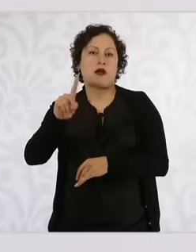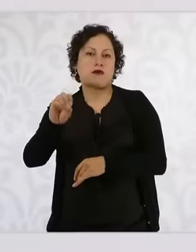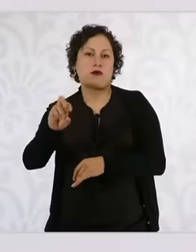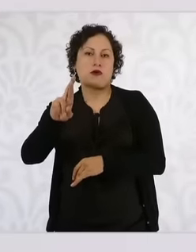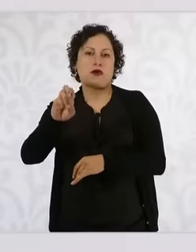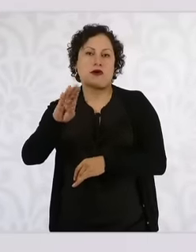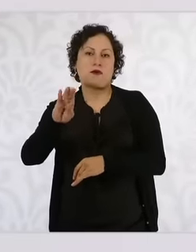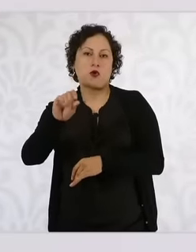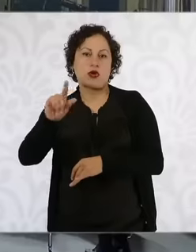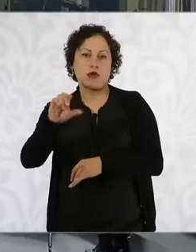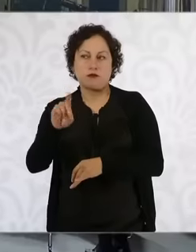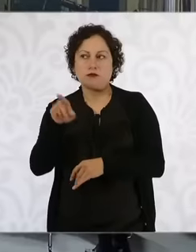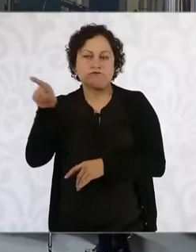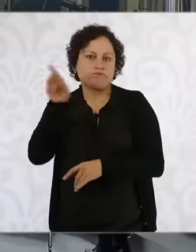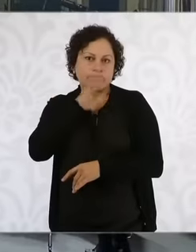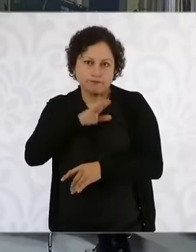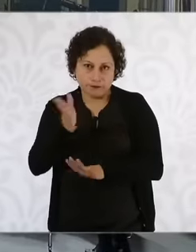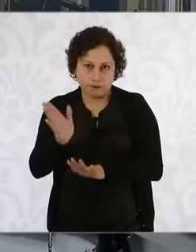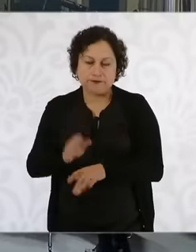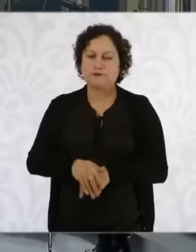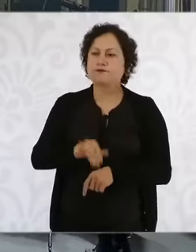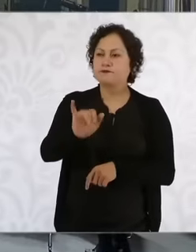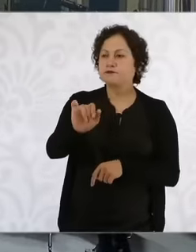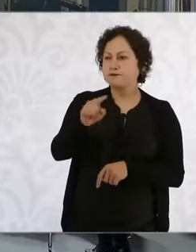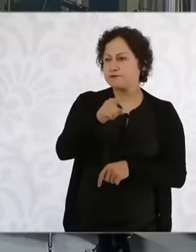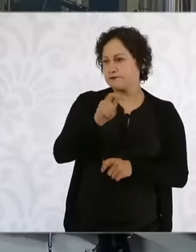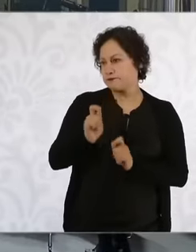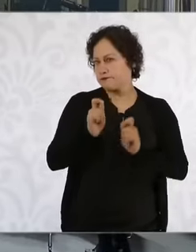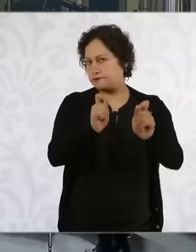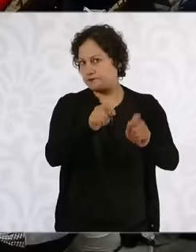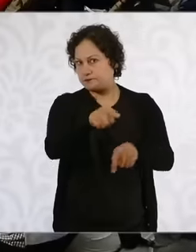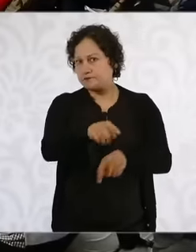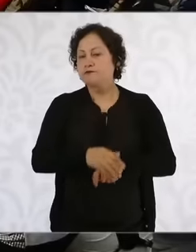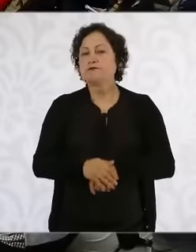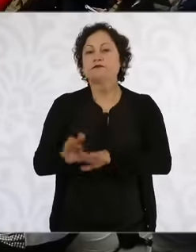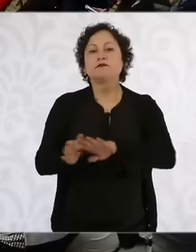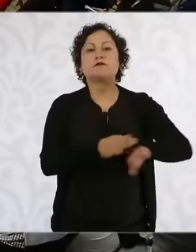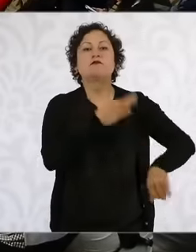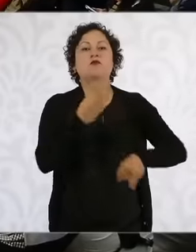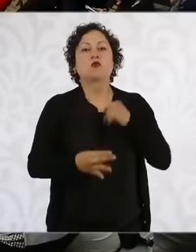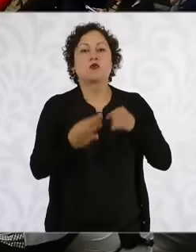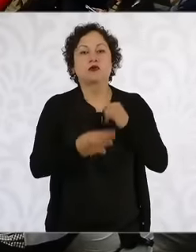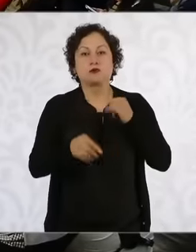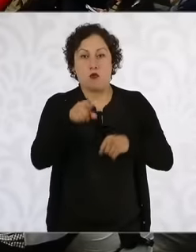thank you very much and finally, President, you have promoted republican austerity as way of